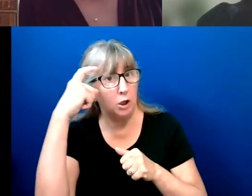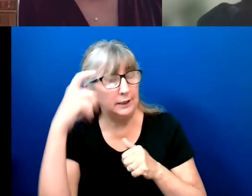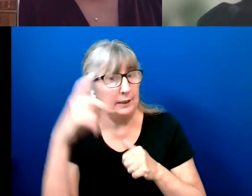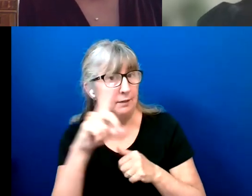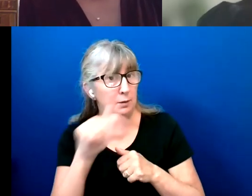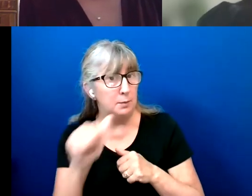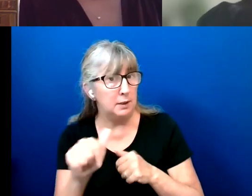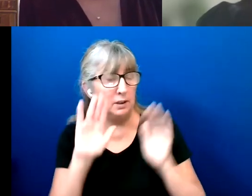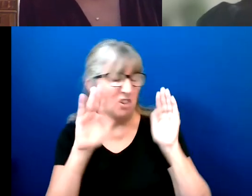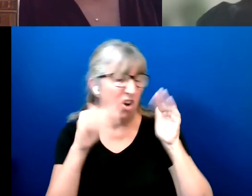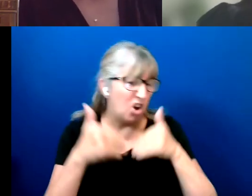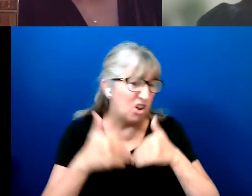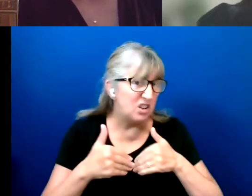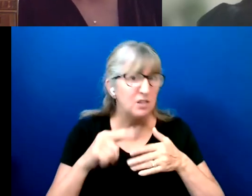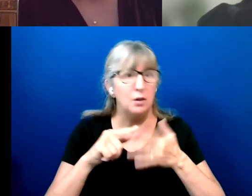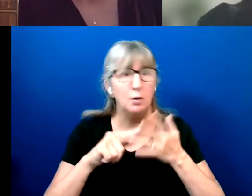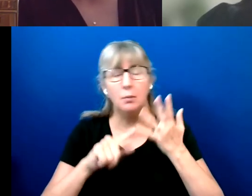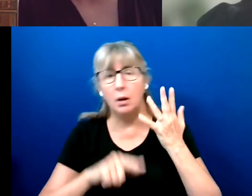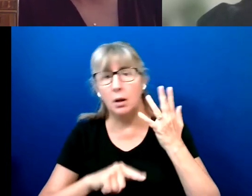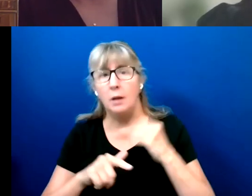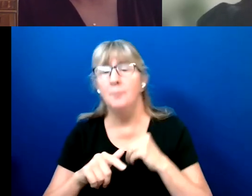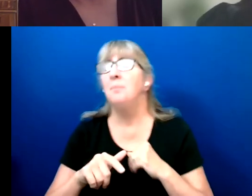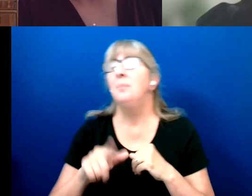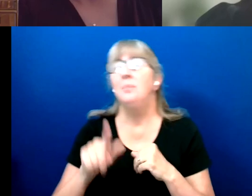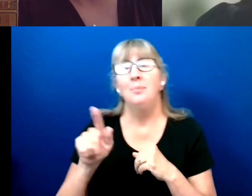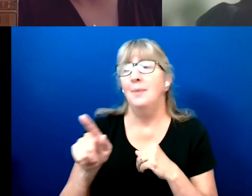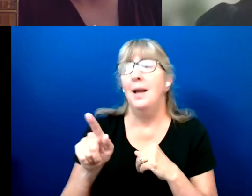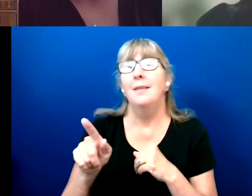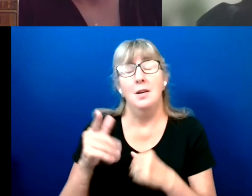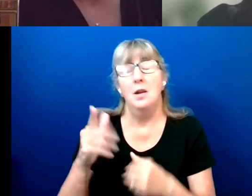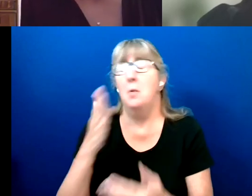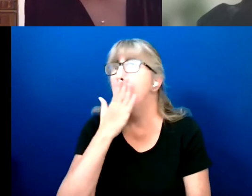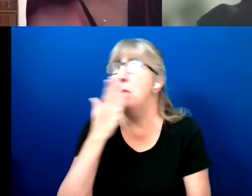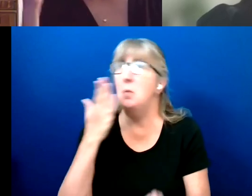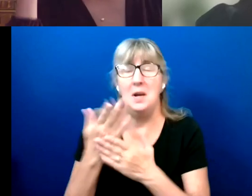That's another really good question.